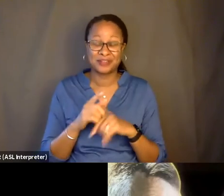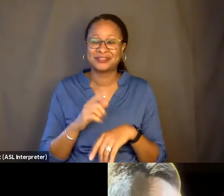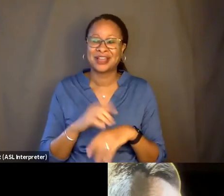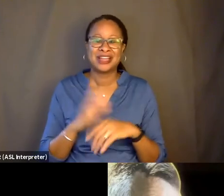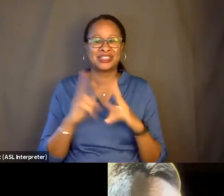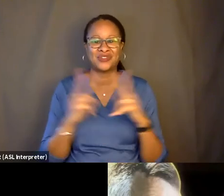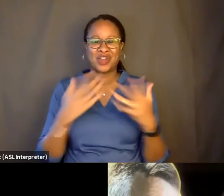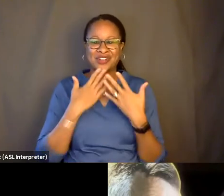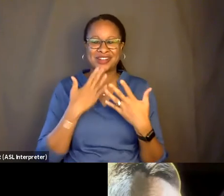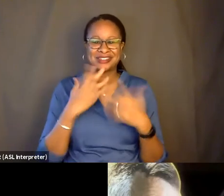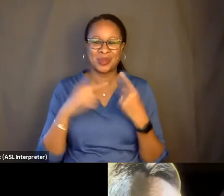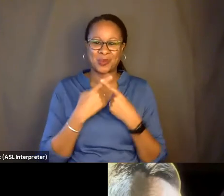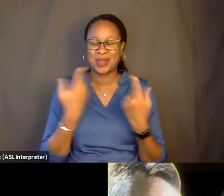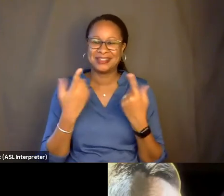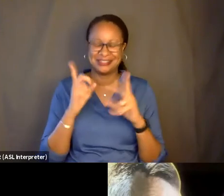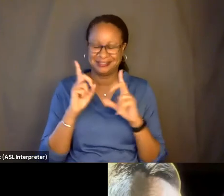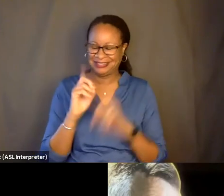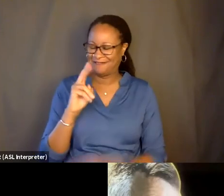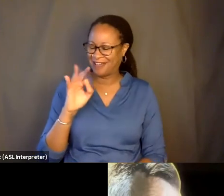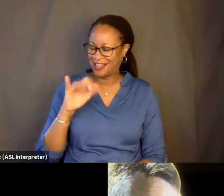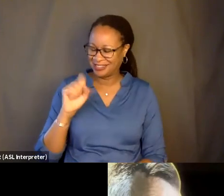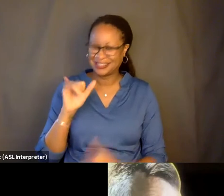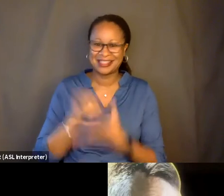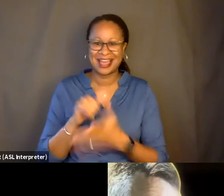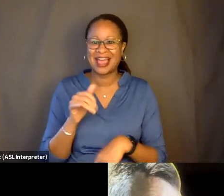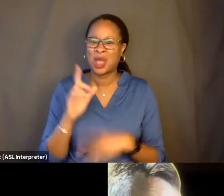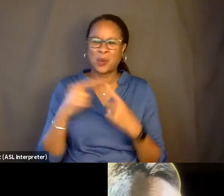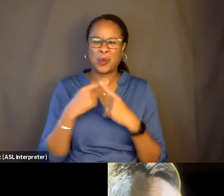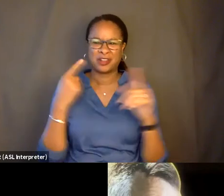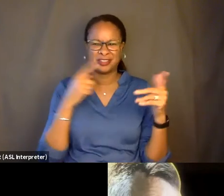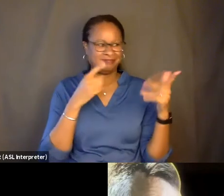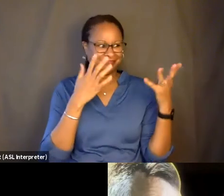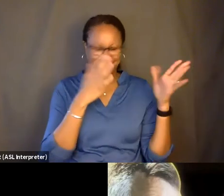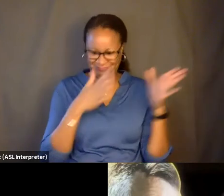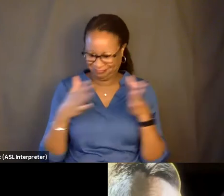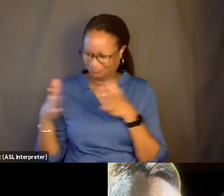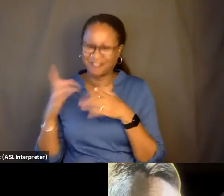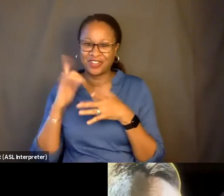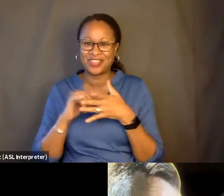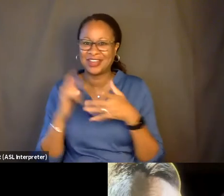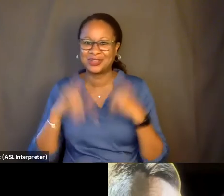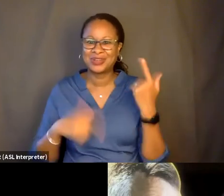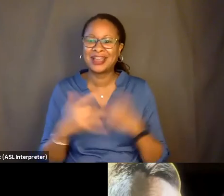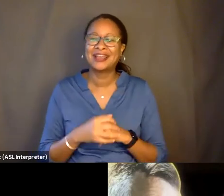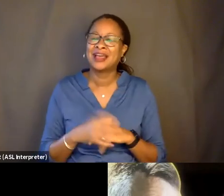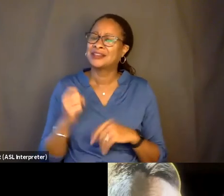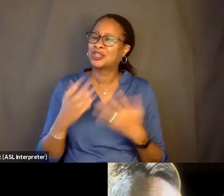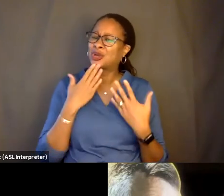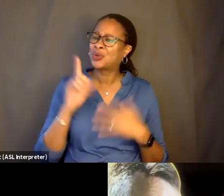when a movie sort of defies that, or to think, what are the precedents for something like this? But it-- but it's also an interesting question for you. I mean, are you--